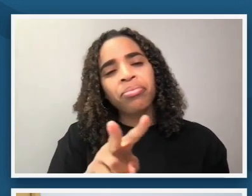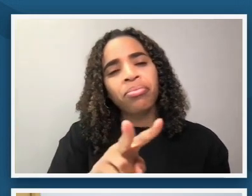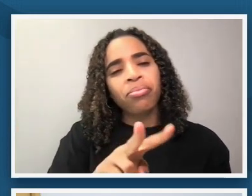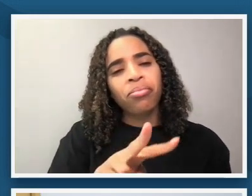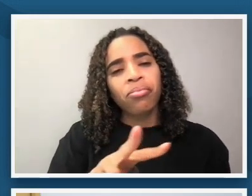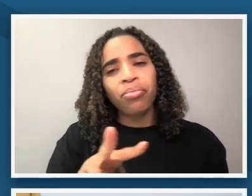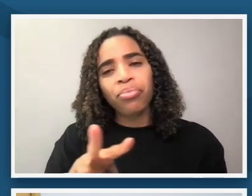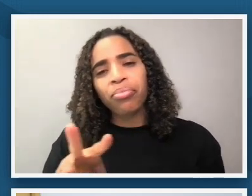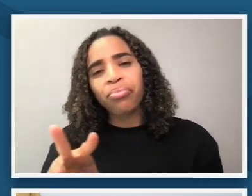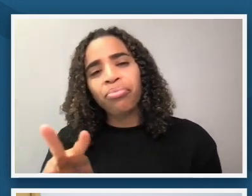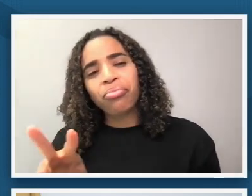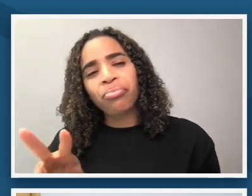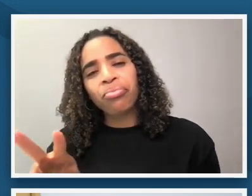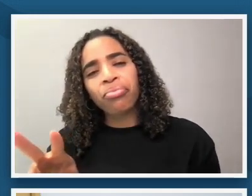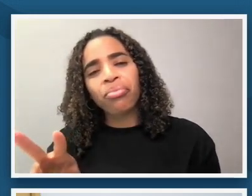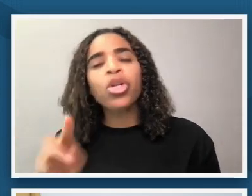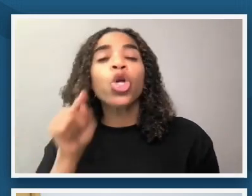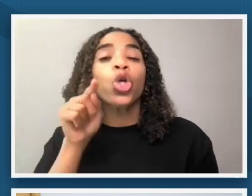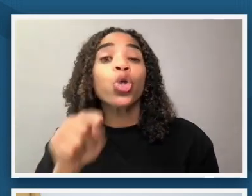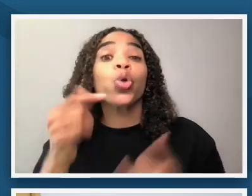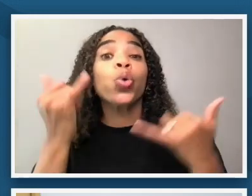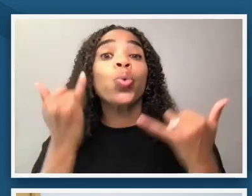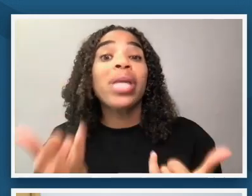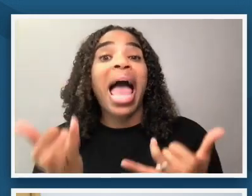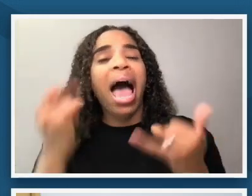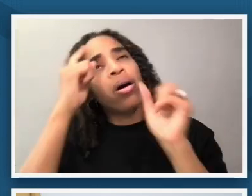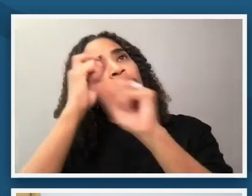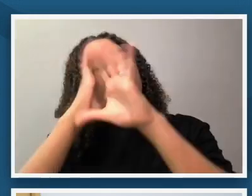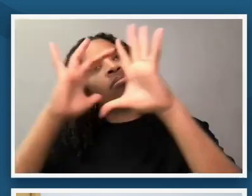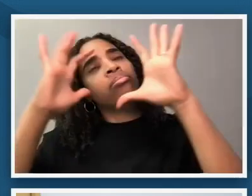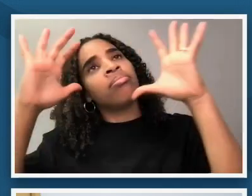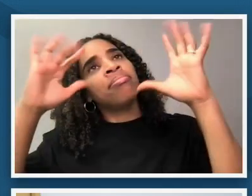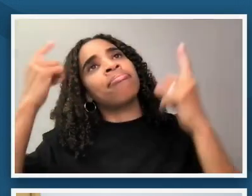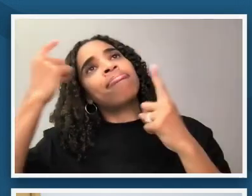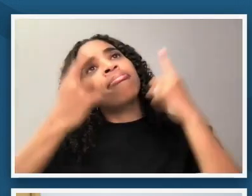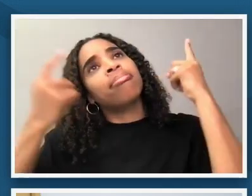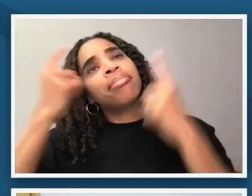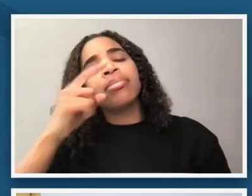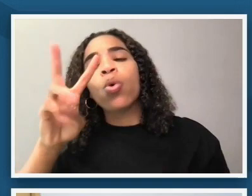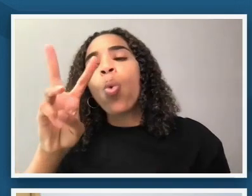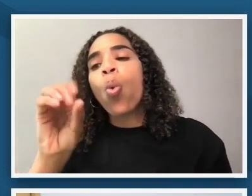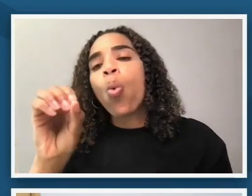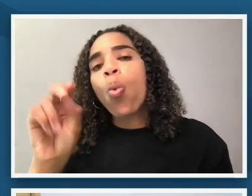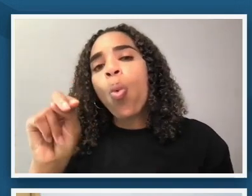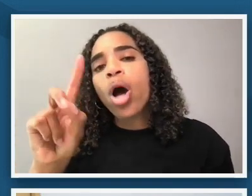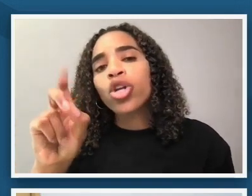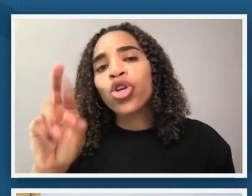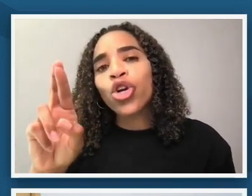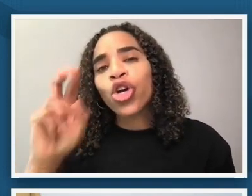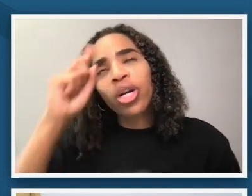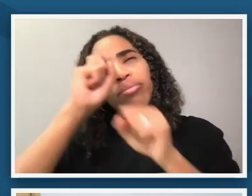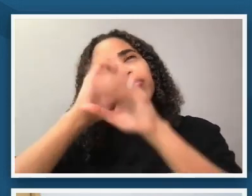what are you wondering as you look at this photograph what do you wonder